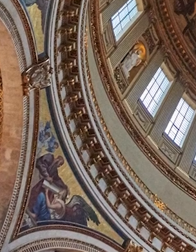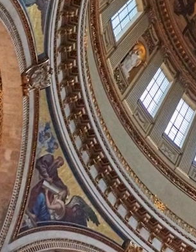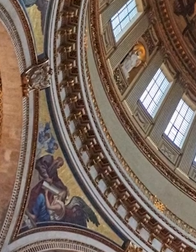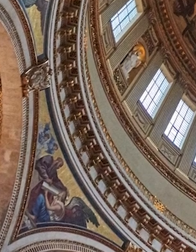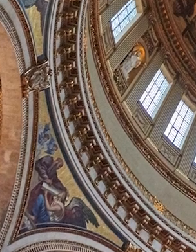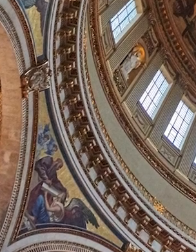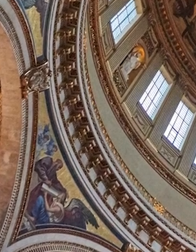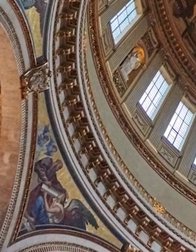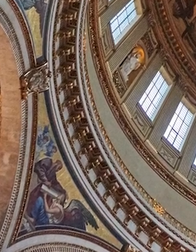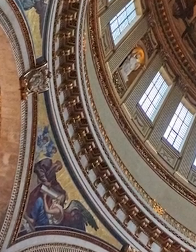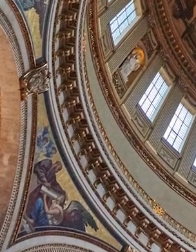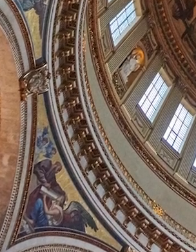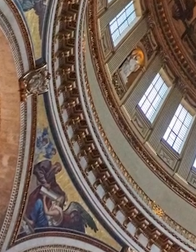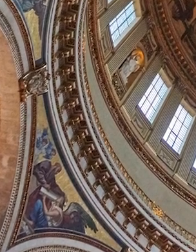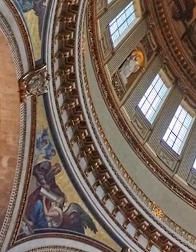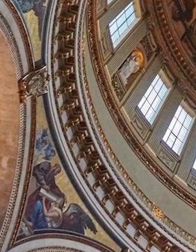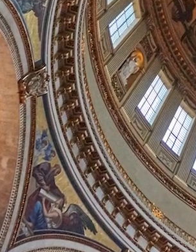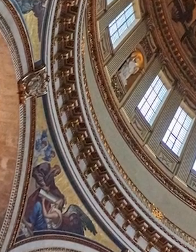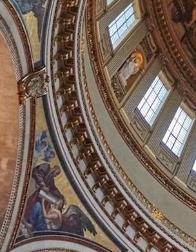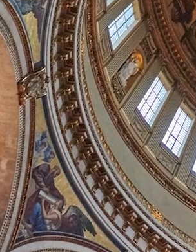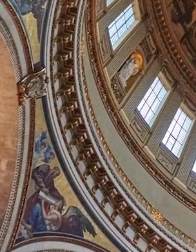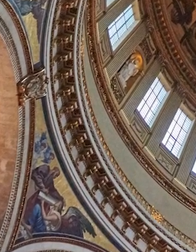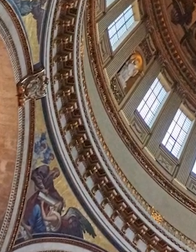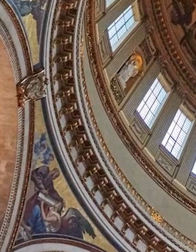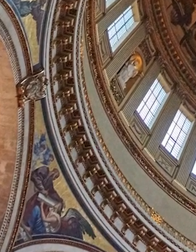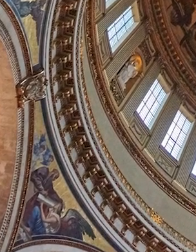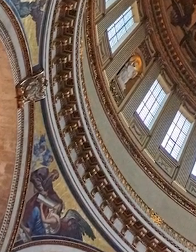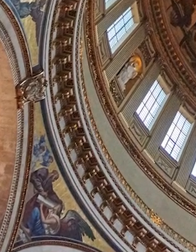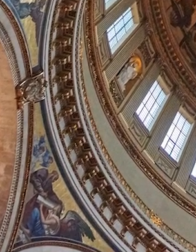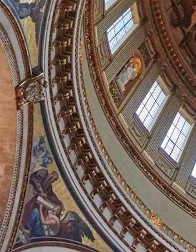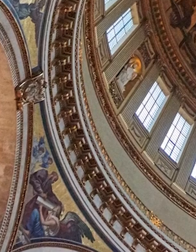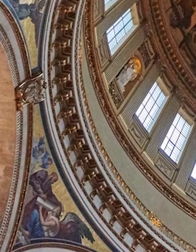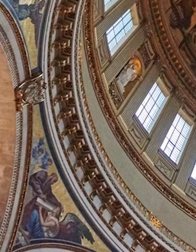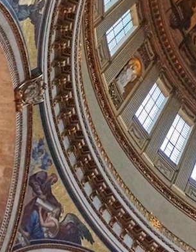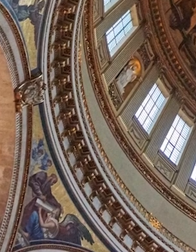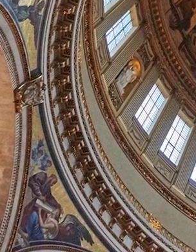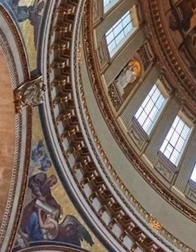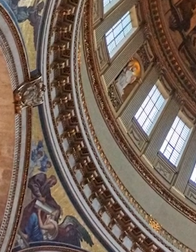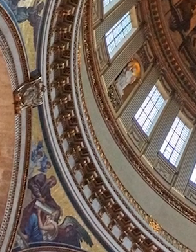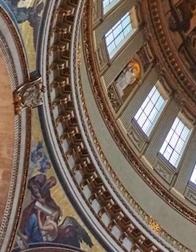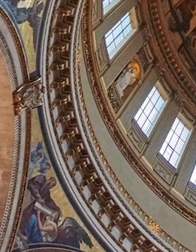into these large--very large buildings where it's a really large space inside,